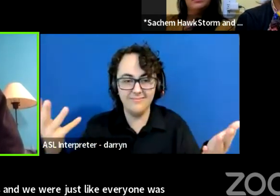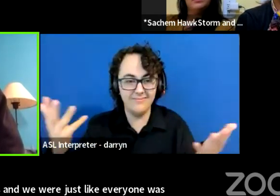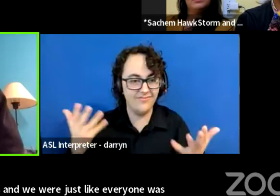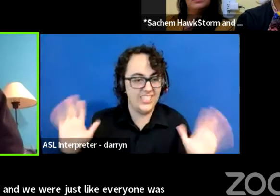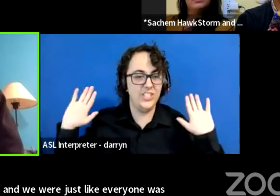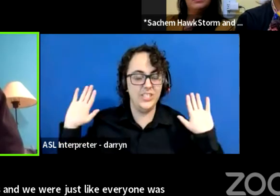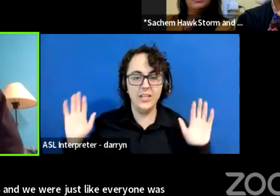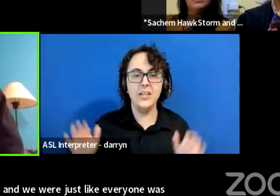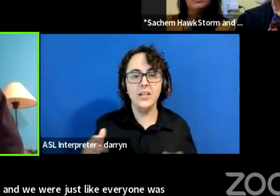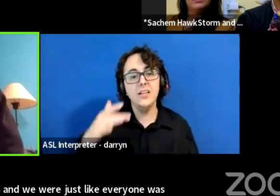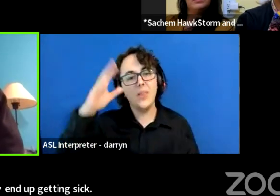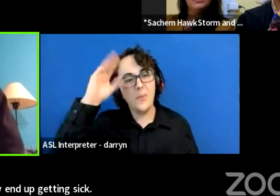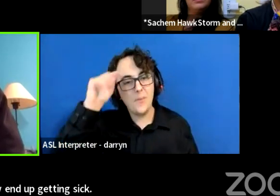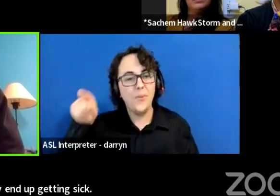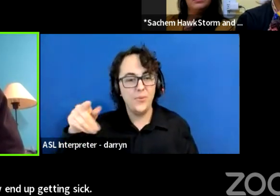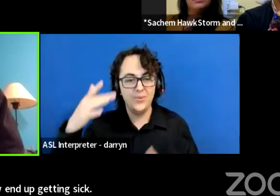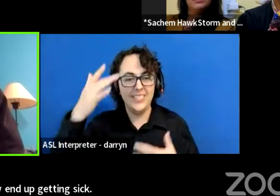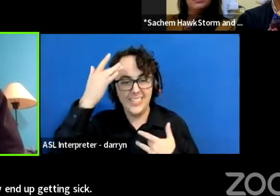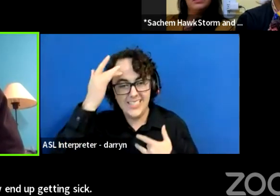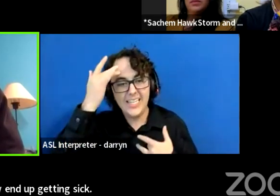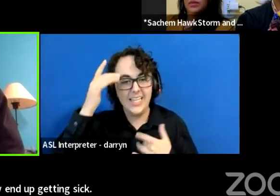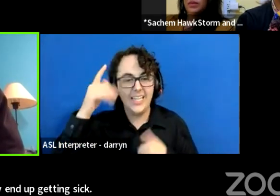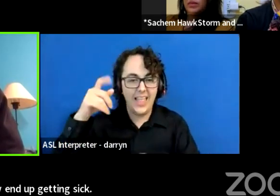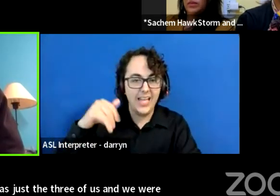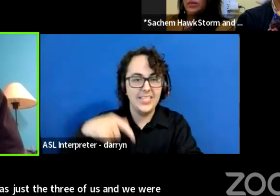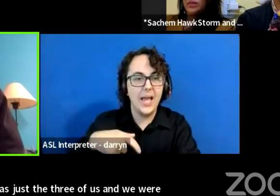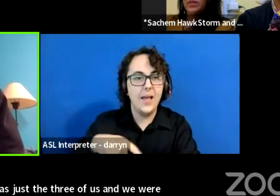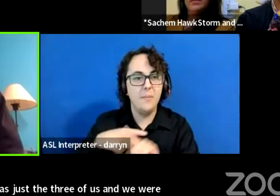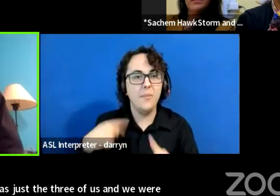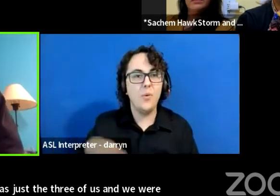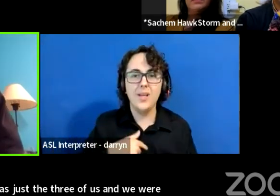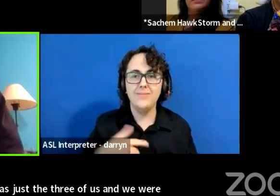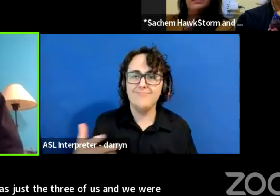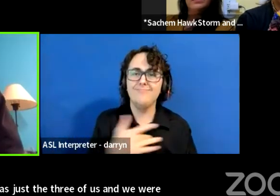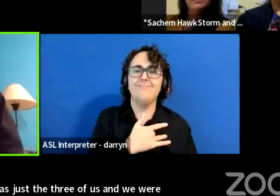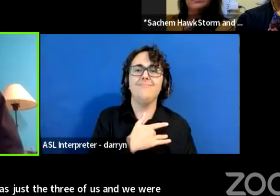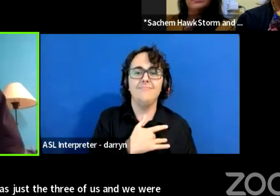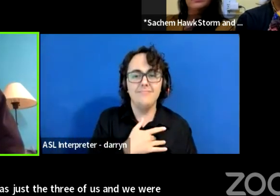We were just all together and I came home and were asleep.